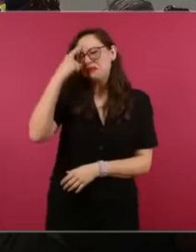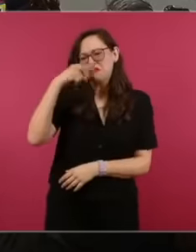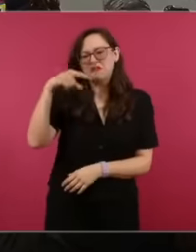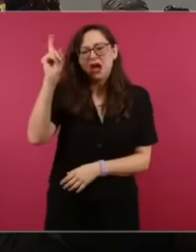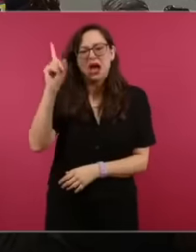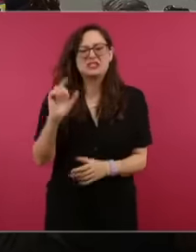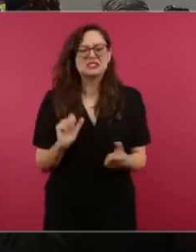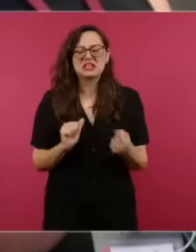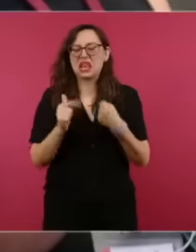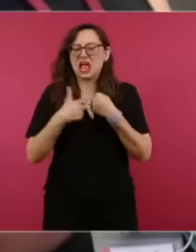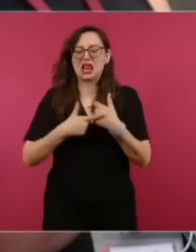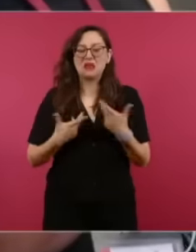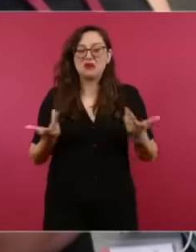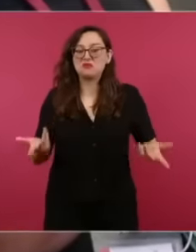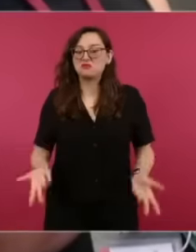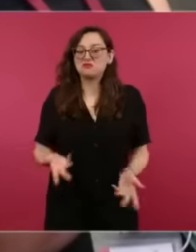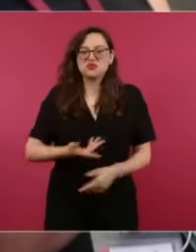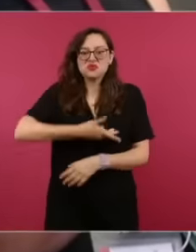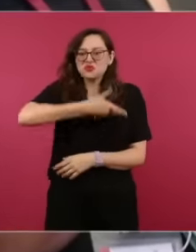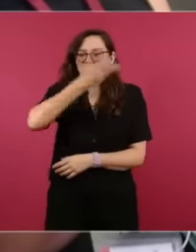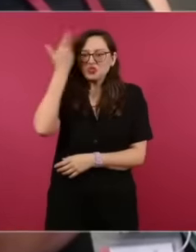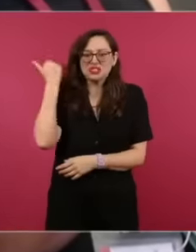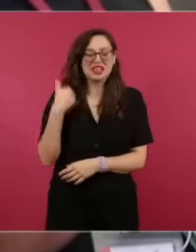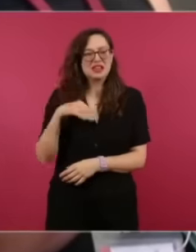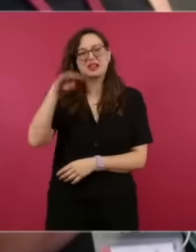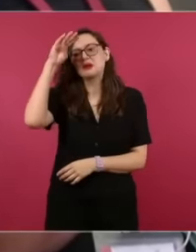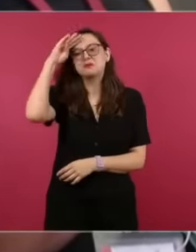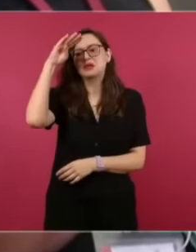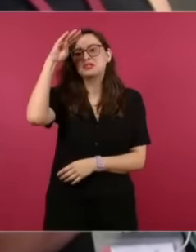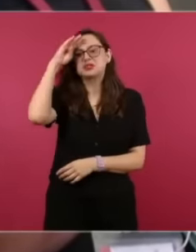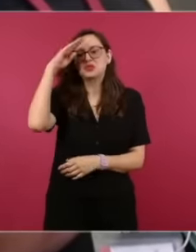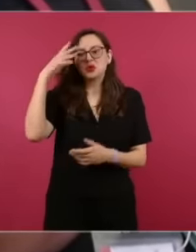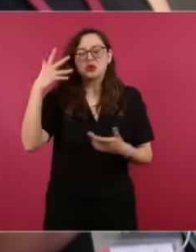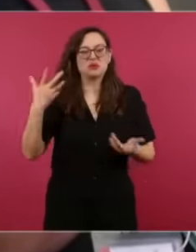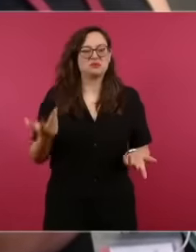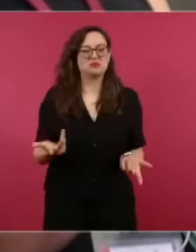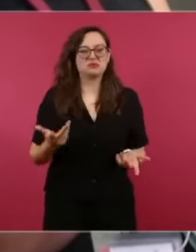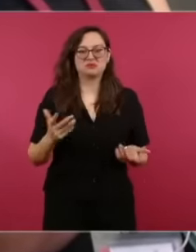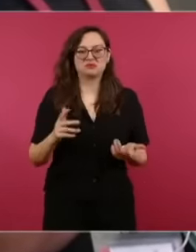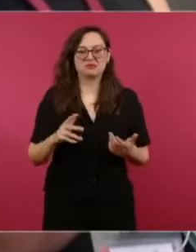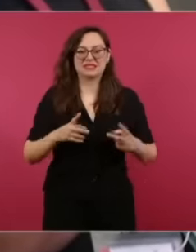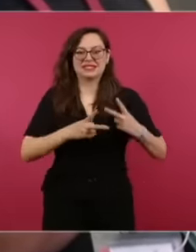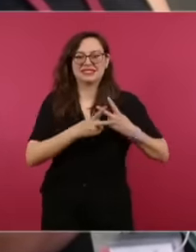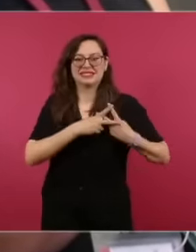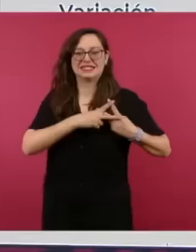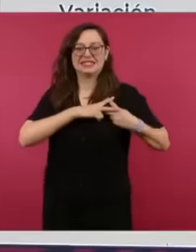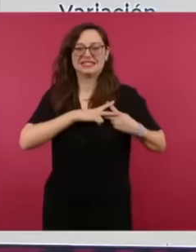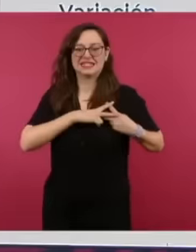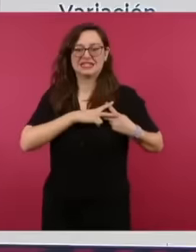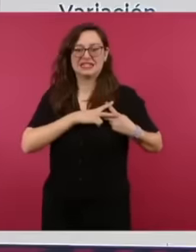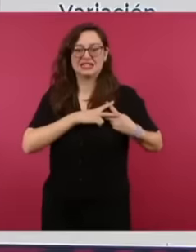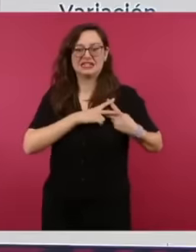was going to get an Estrellita soon and he stupidly hit the hornet's nest with his